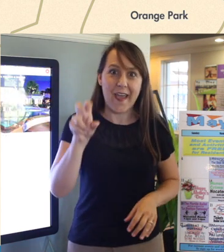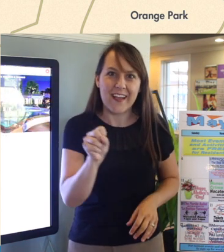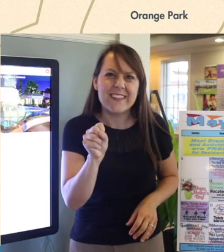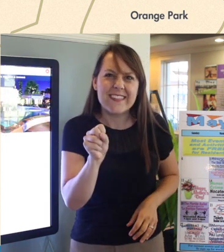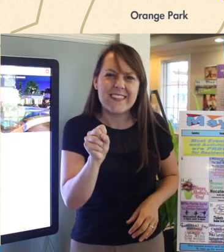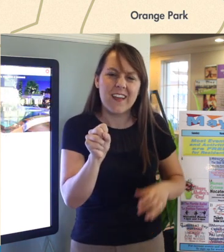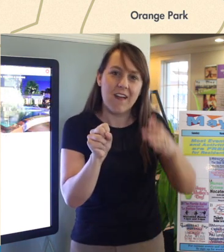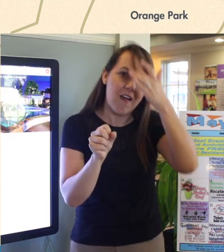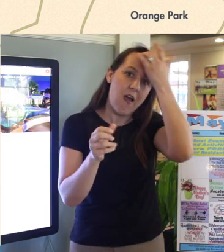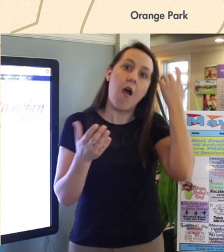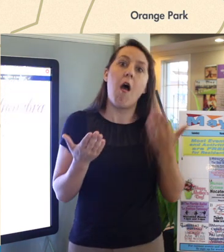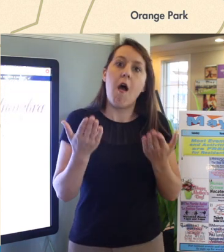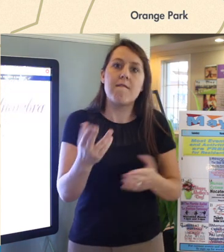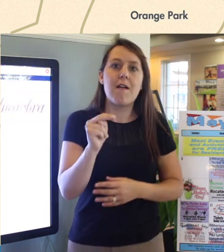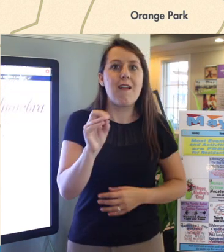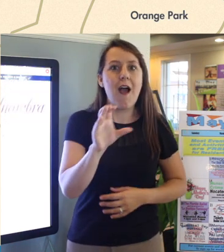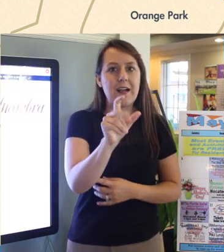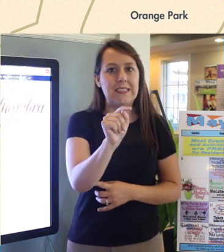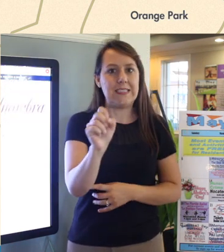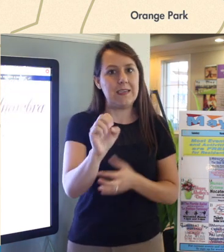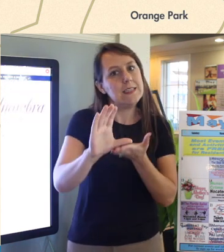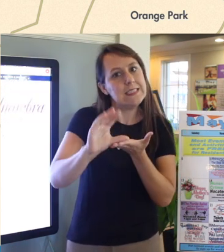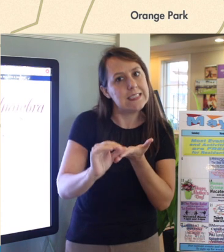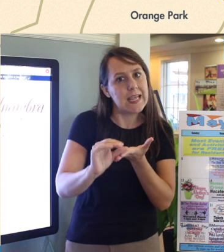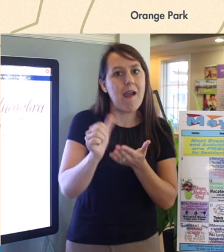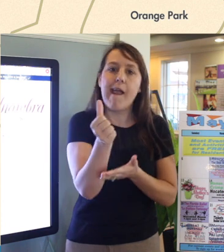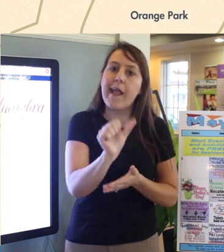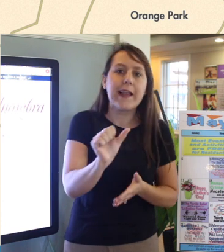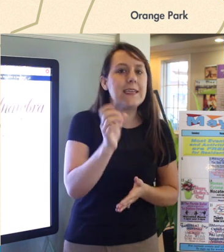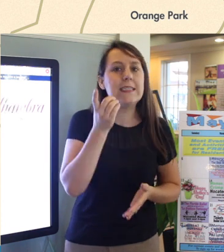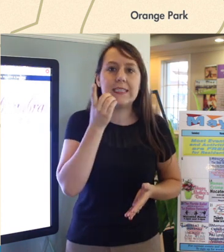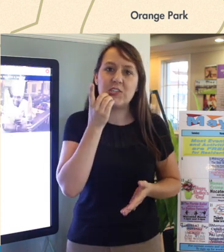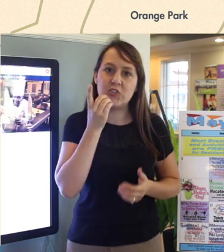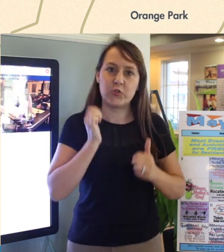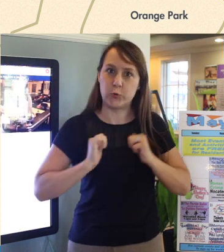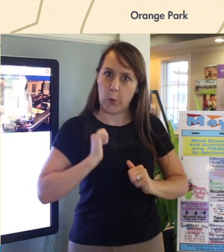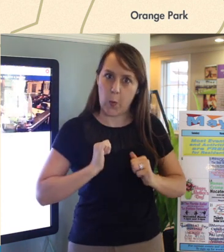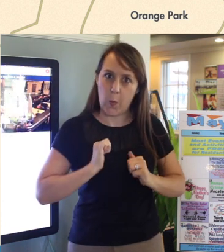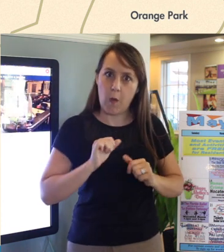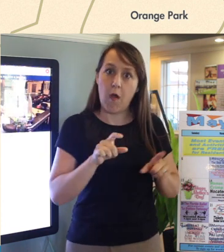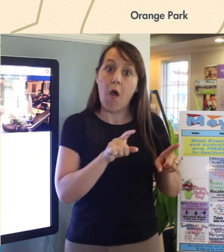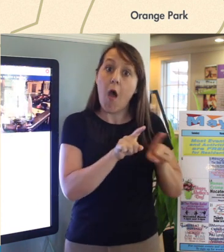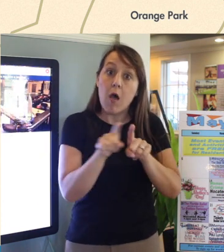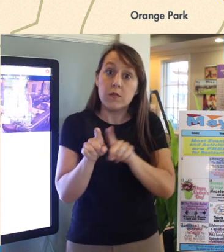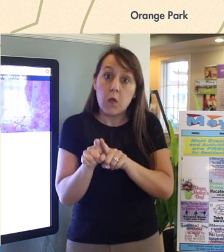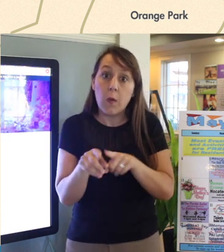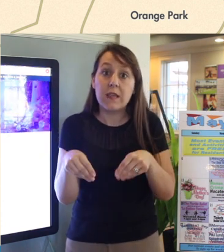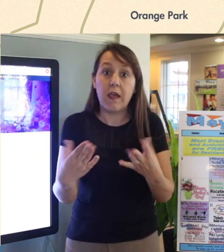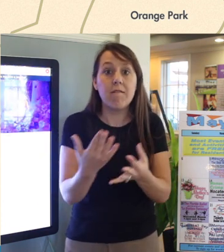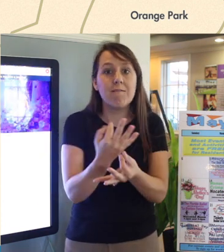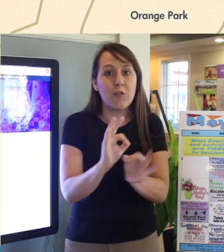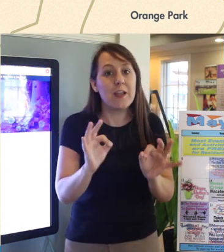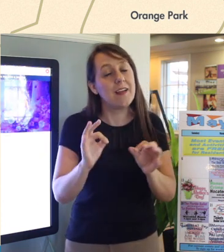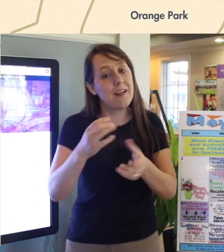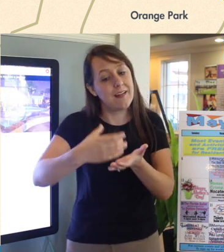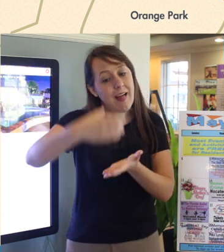and they offer Nocatee Residents a discount on any dinner show and they also give you a complimentary glass of champagne